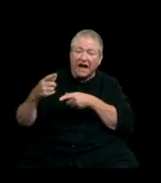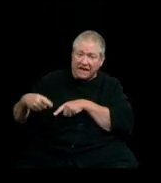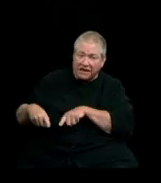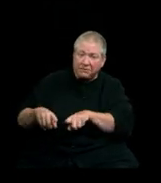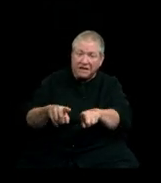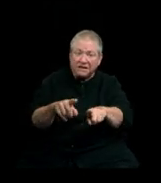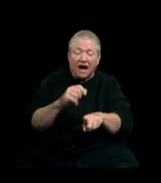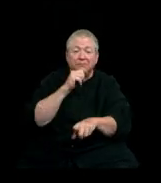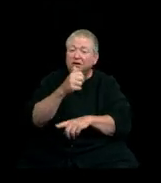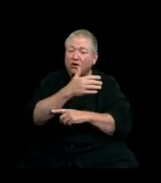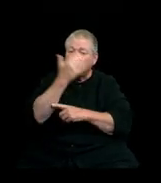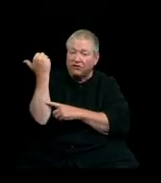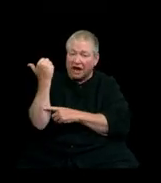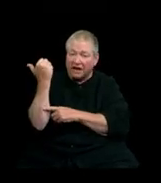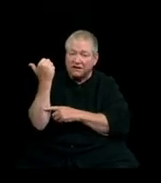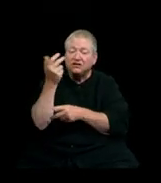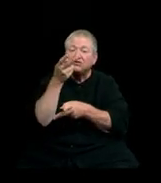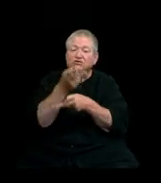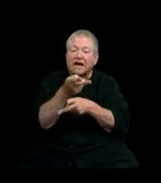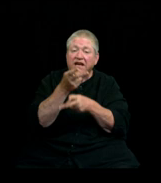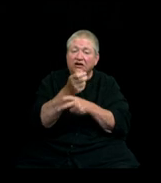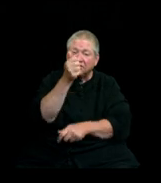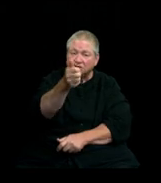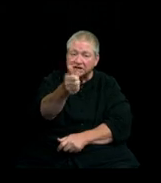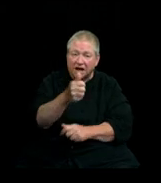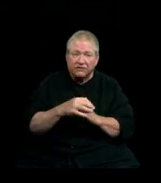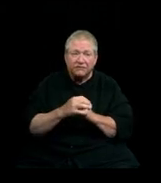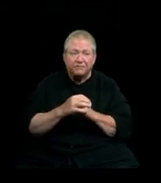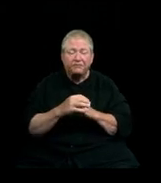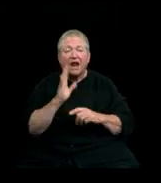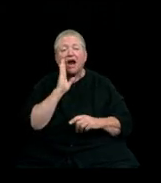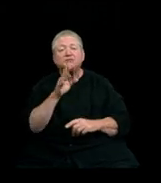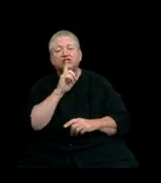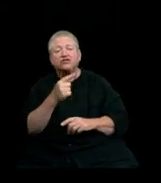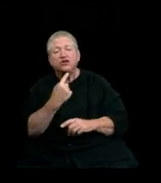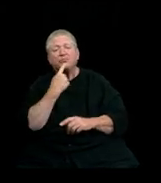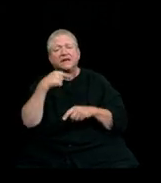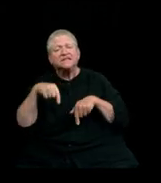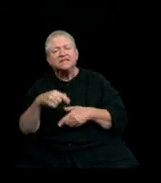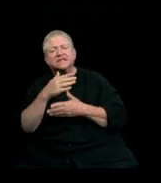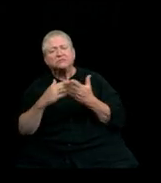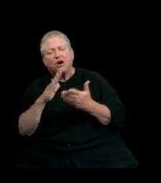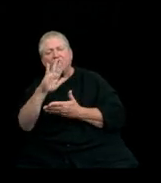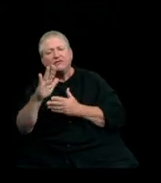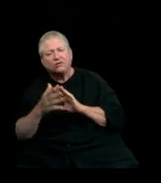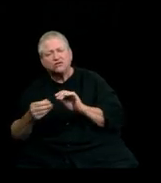don't forget to take care of yourself. I'm sure you'll miss this part of your story, but I'm just as sure you're glad this chapter's done.